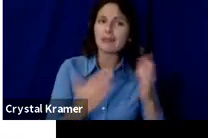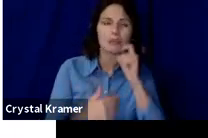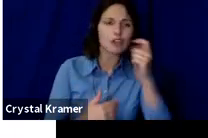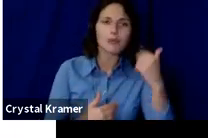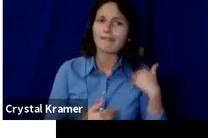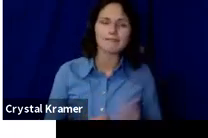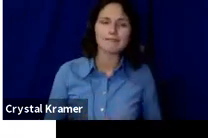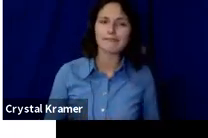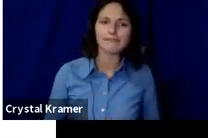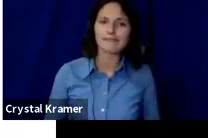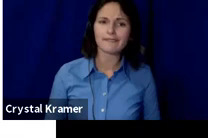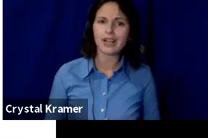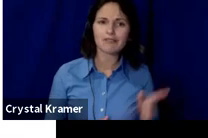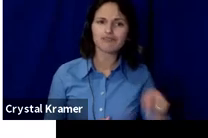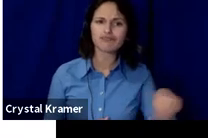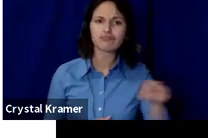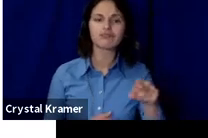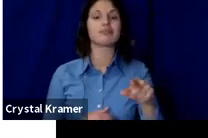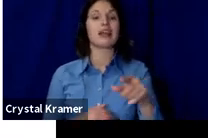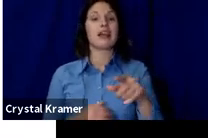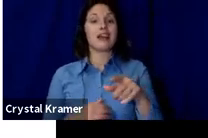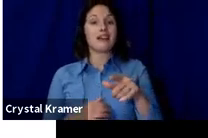And lastly for rewards, it's anything.